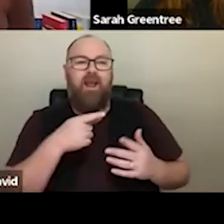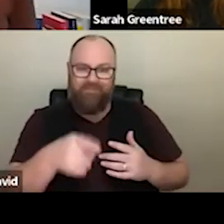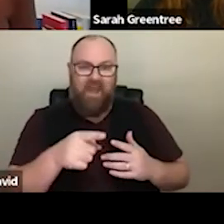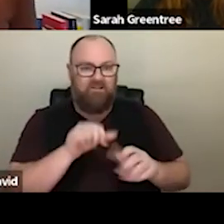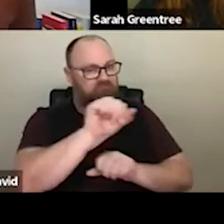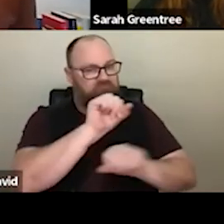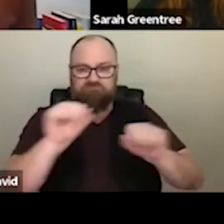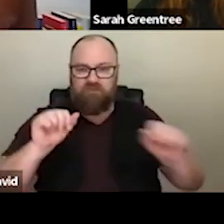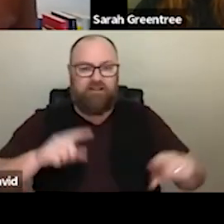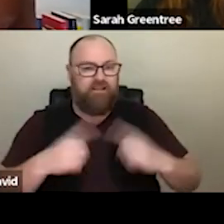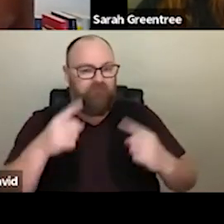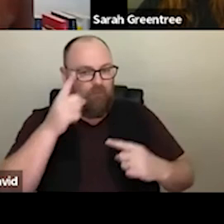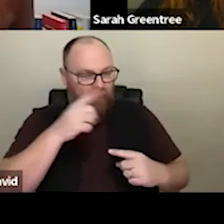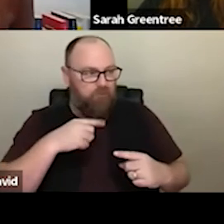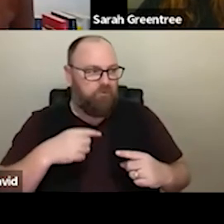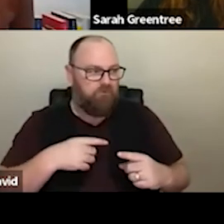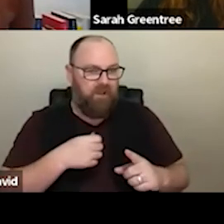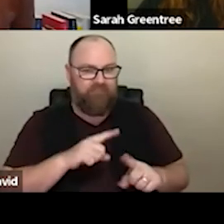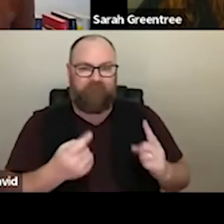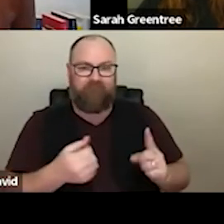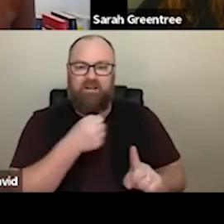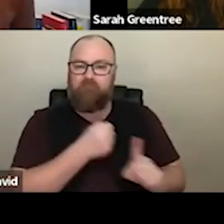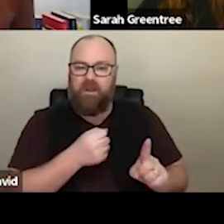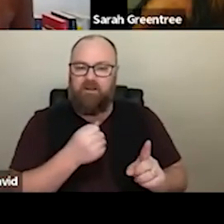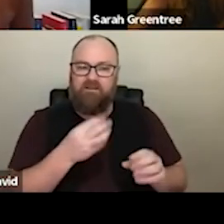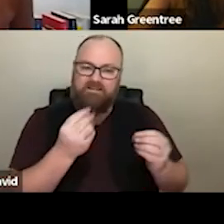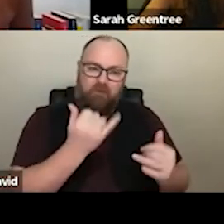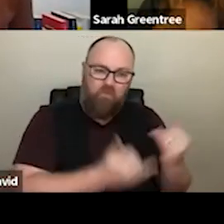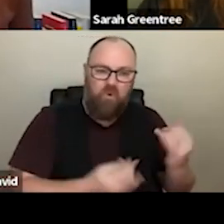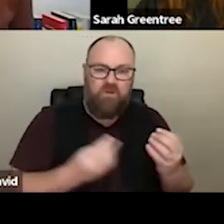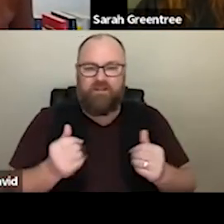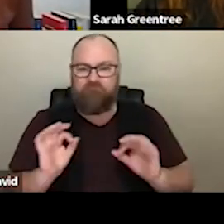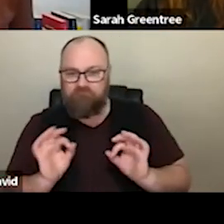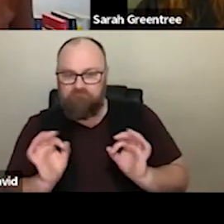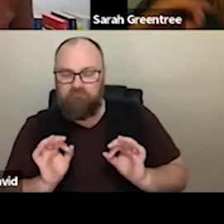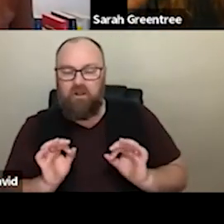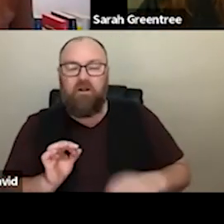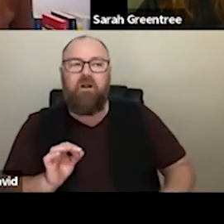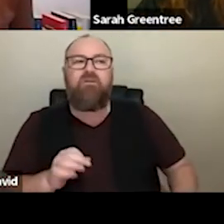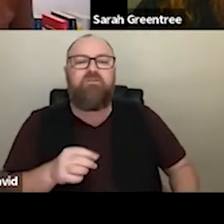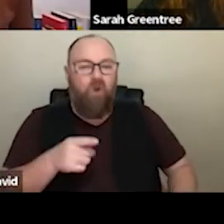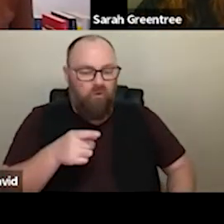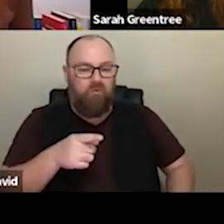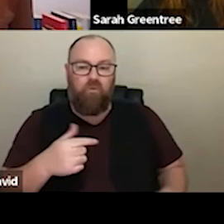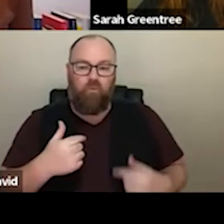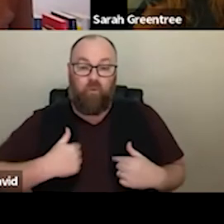areas. floods and fires, because we are obviously aware that those impacts were also felt differently in different areas of the continent. The continent, So likewise it's just the the progression is really the The key. So likewise, it is